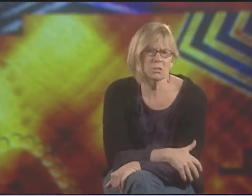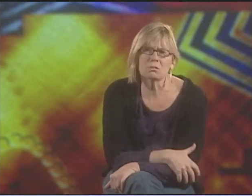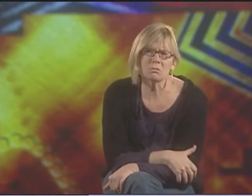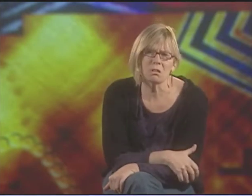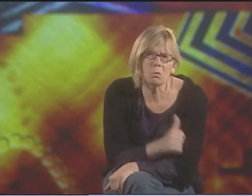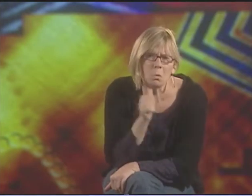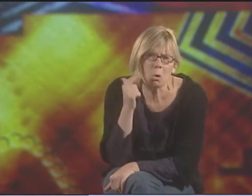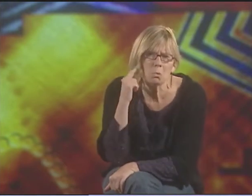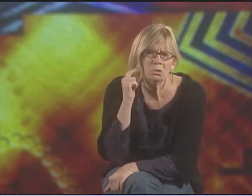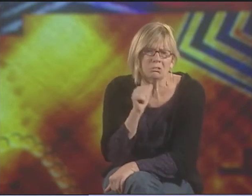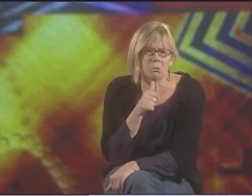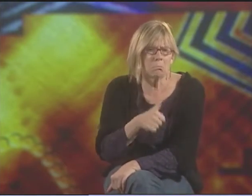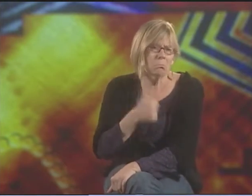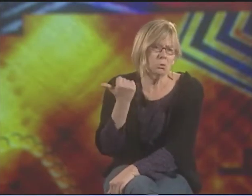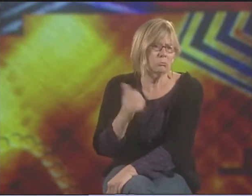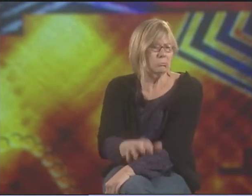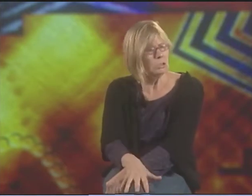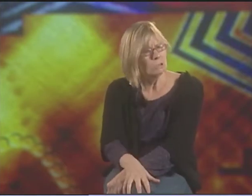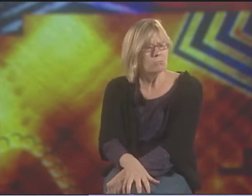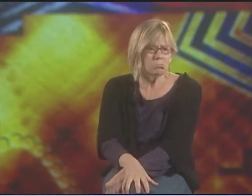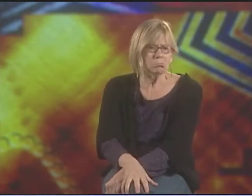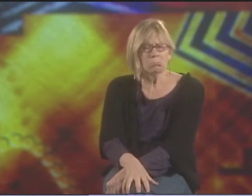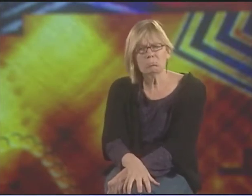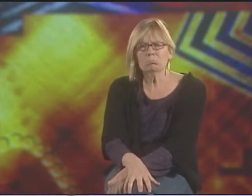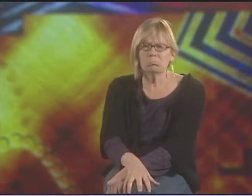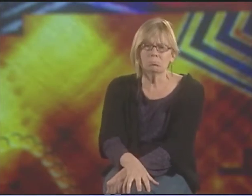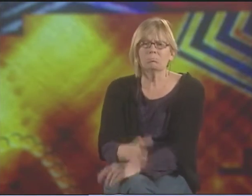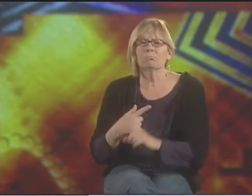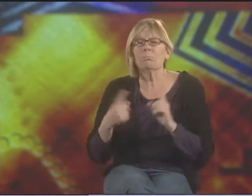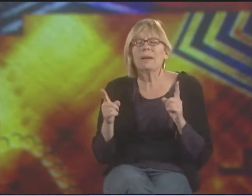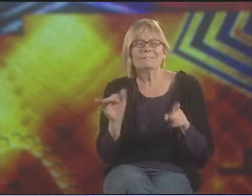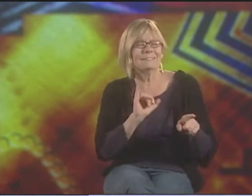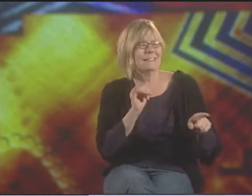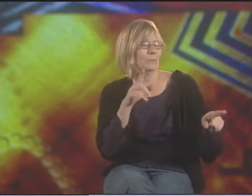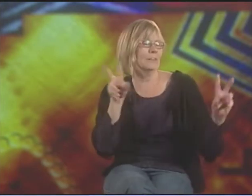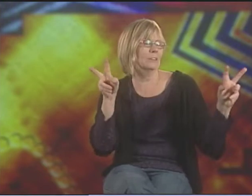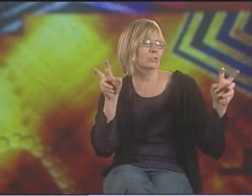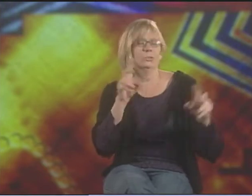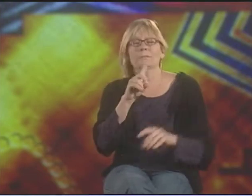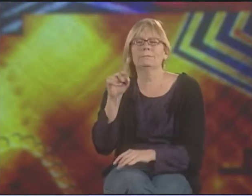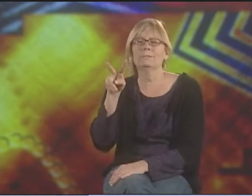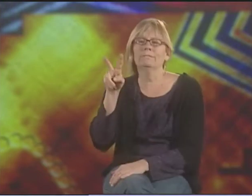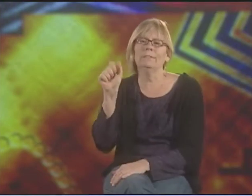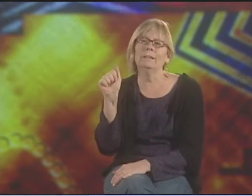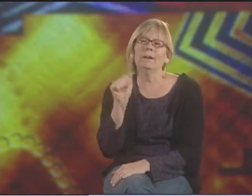NOT FOR THE MOST PART. JUST A FEW.